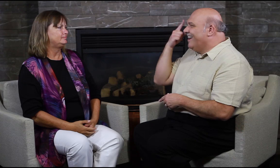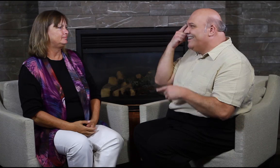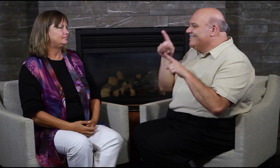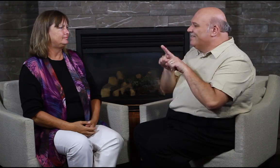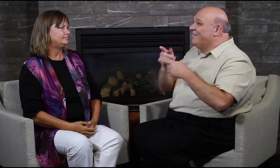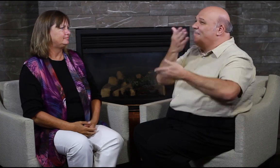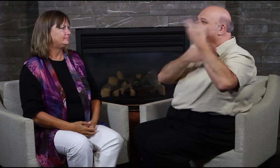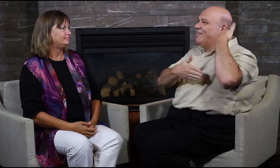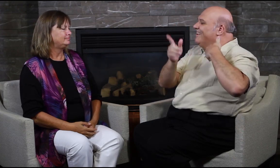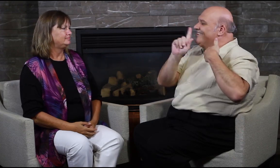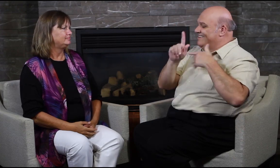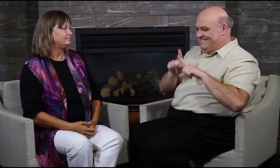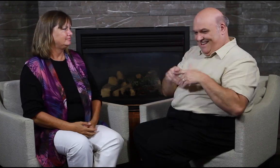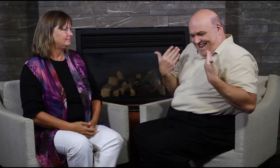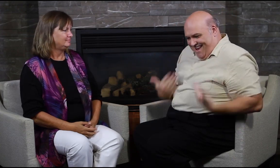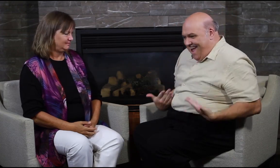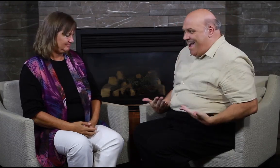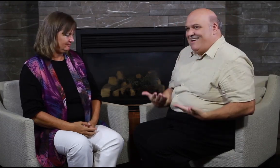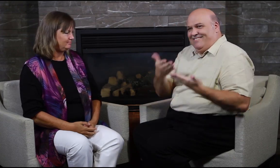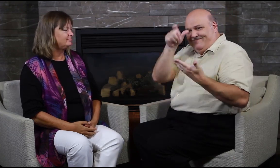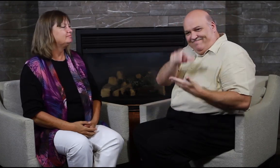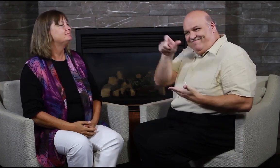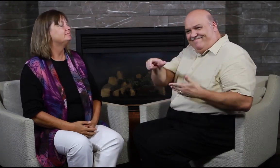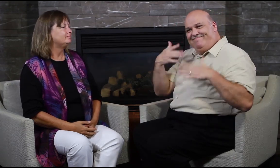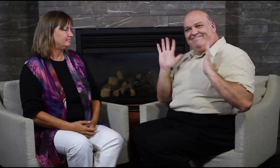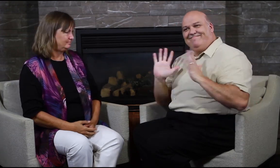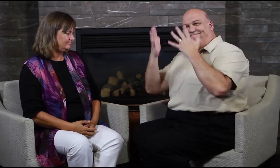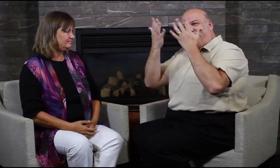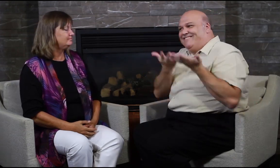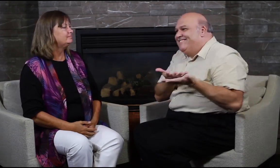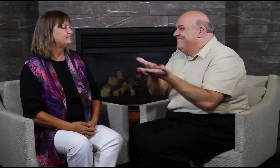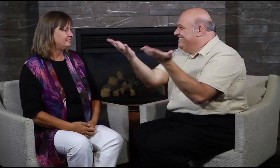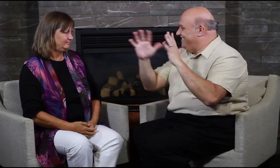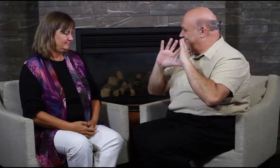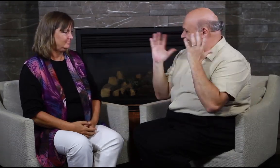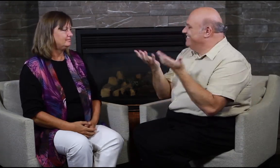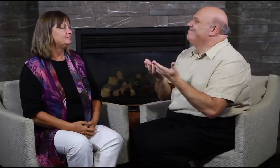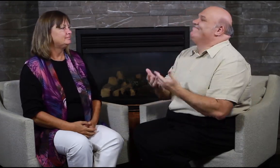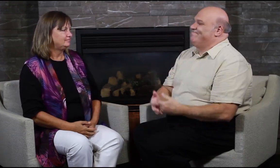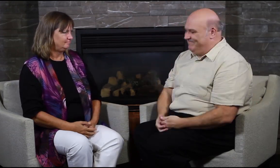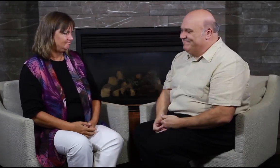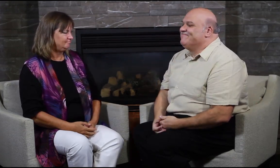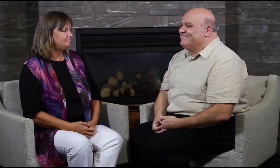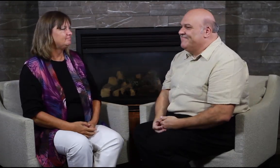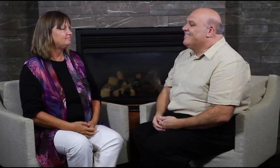Your passion is to give Deaf people pride, to show that they have talents all over